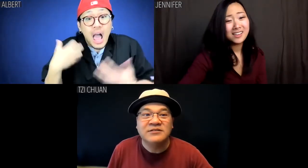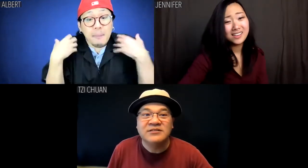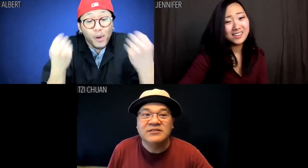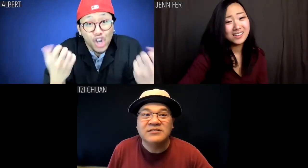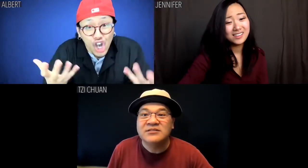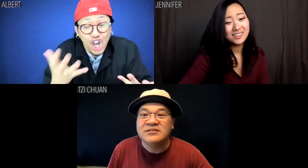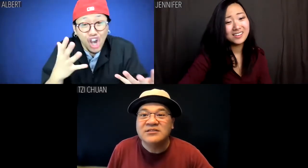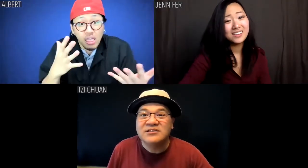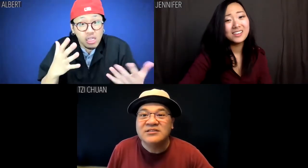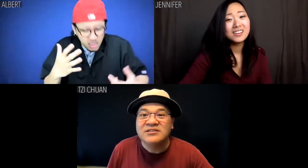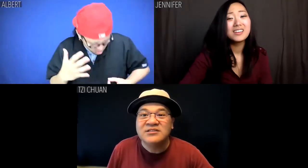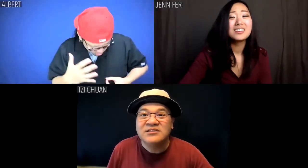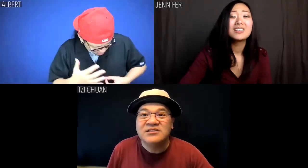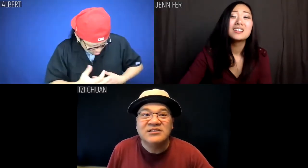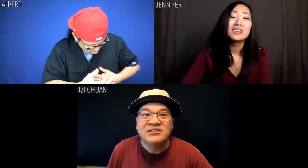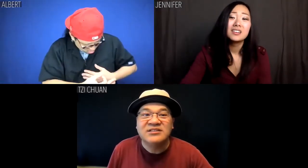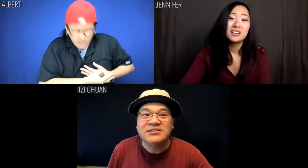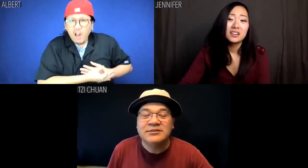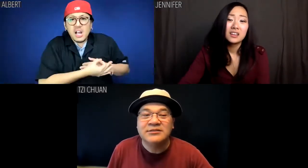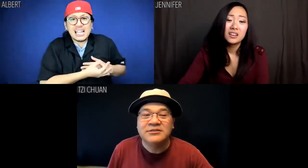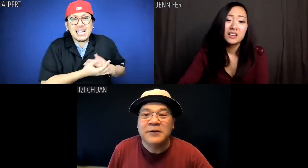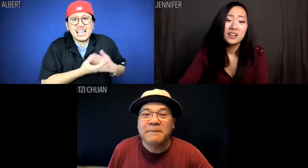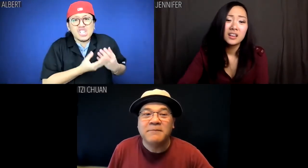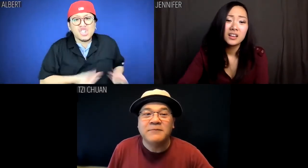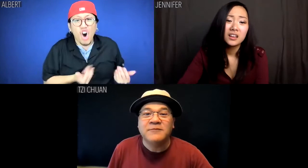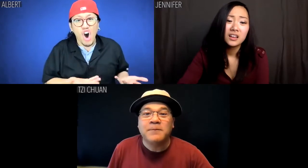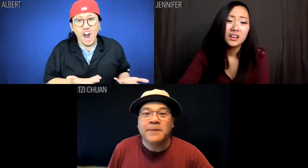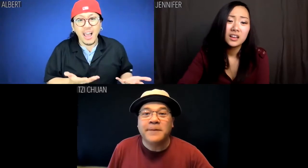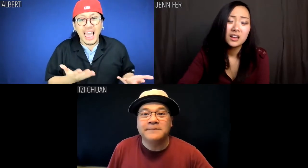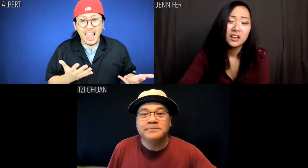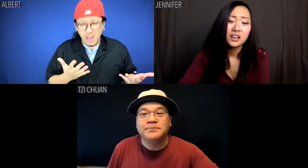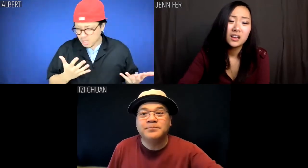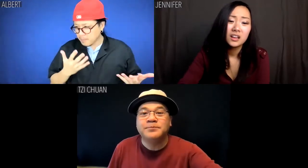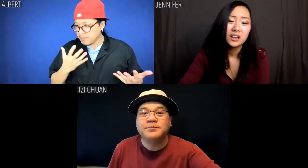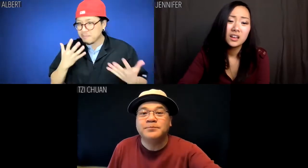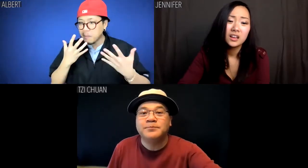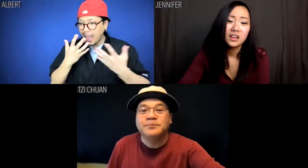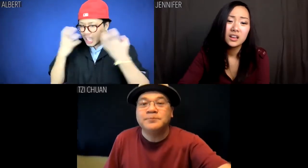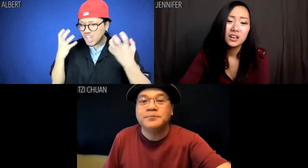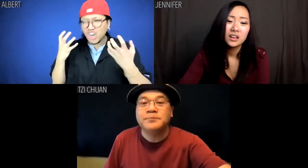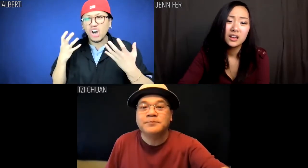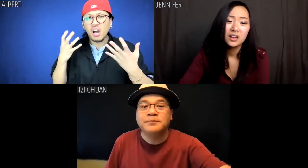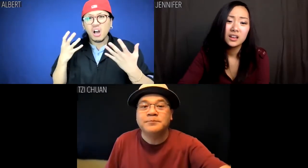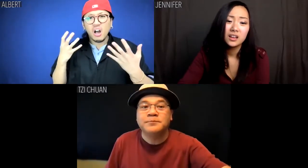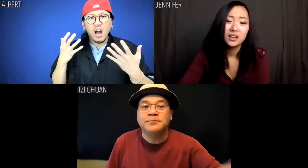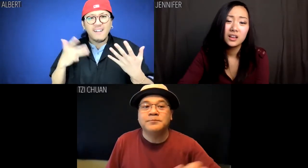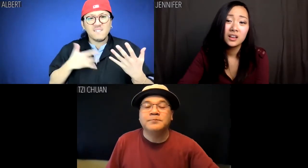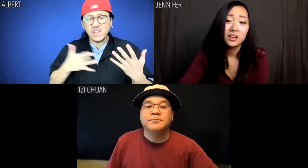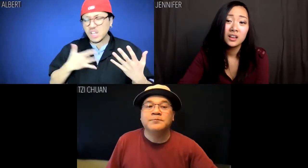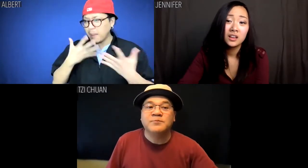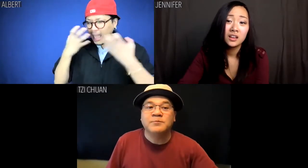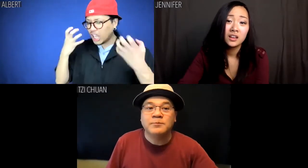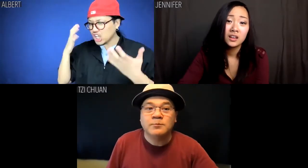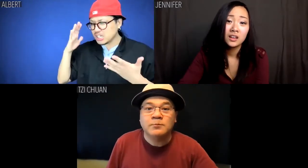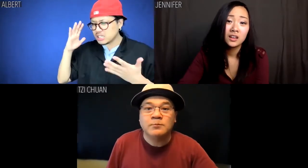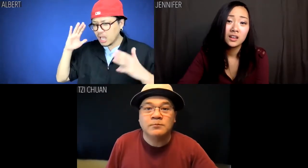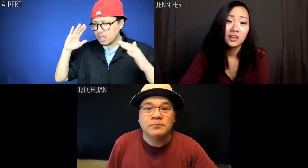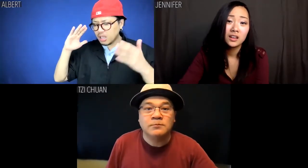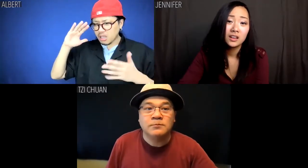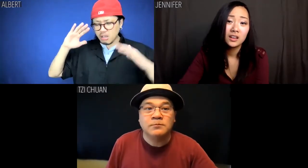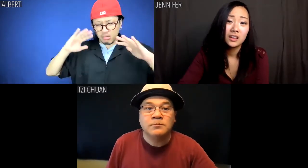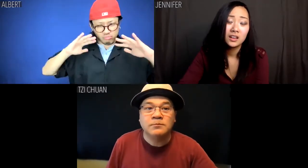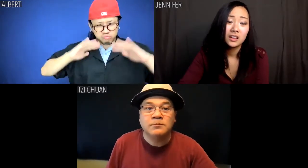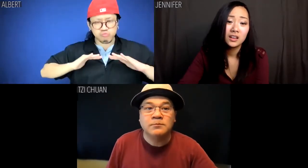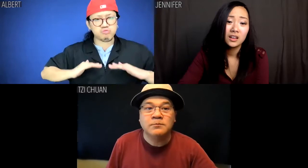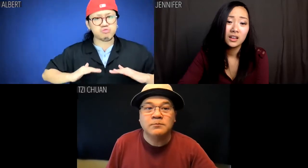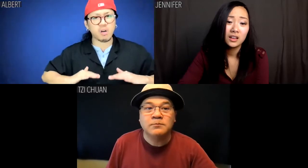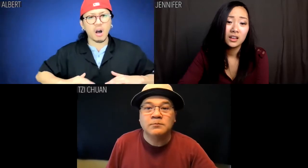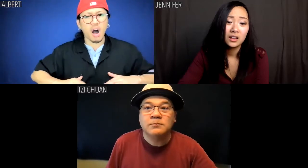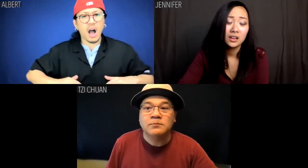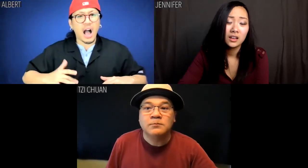Albert: No, Jen, I'm cured. The ulcer is gone and... and so is my rage. I feel my anger subsiding.